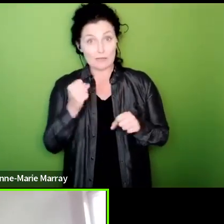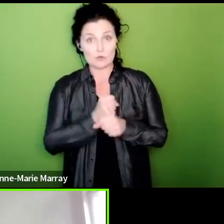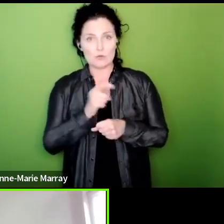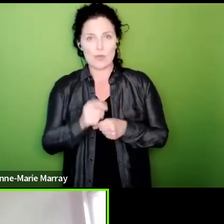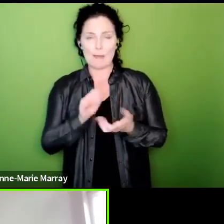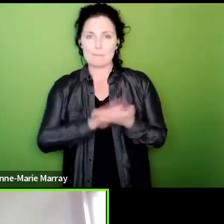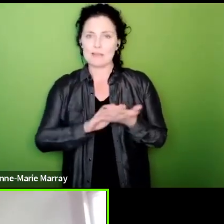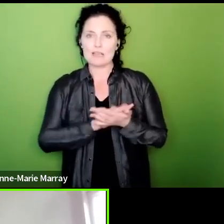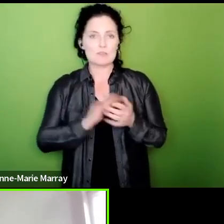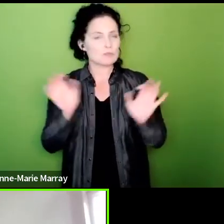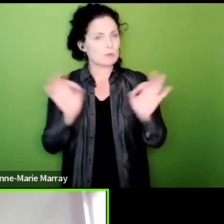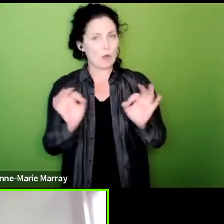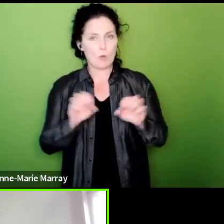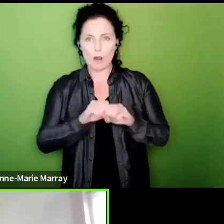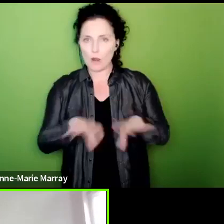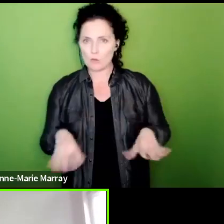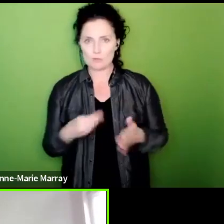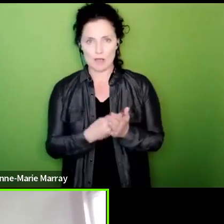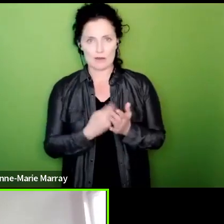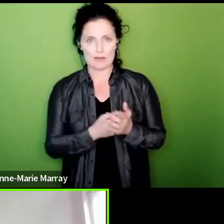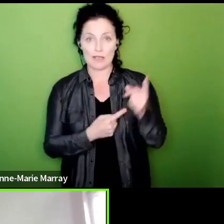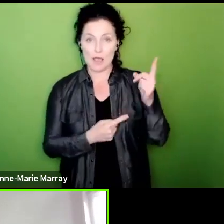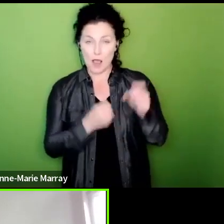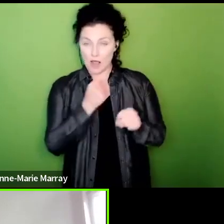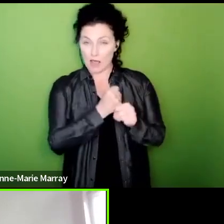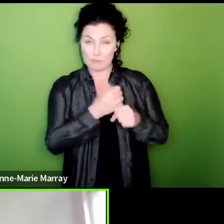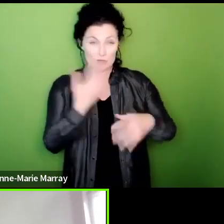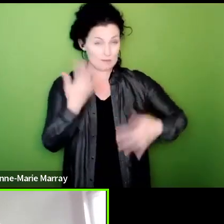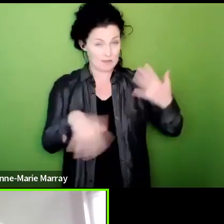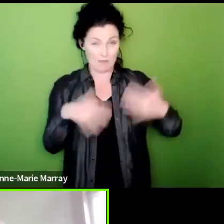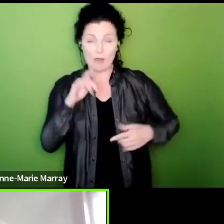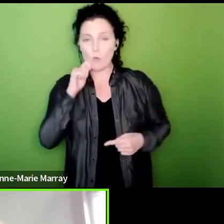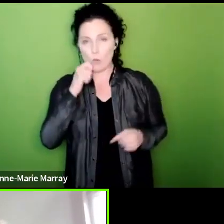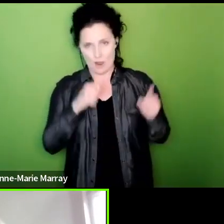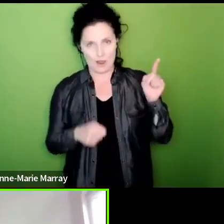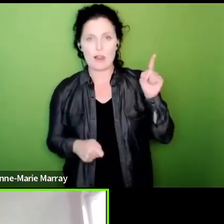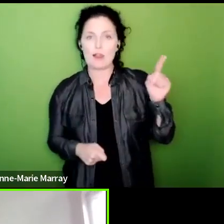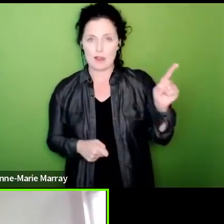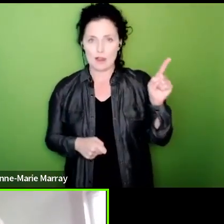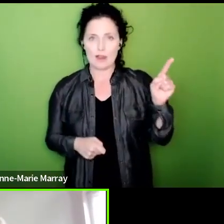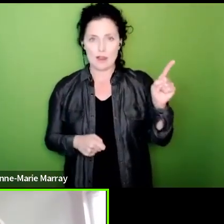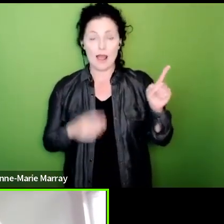action the government will really feel the effect of our strikes and when everybody loses money will